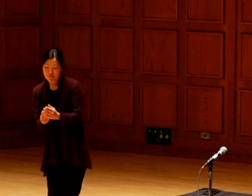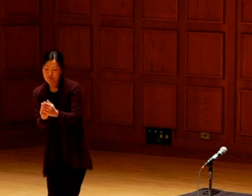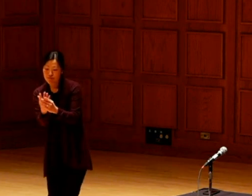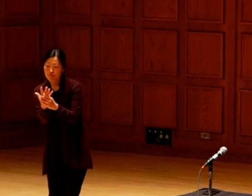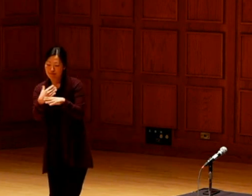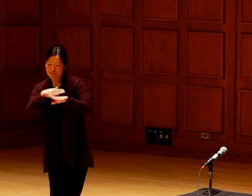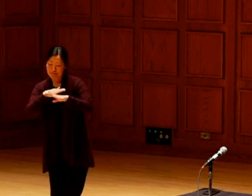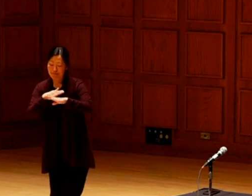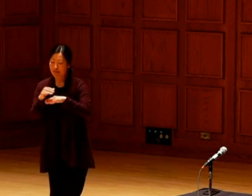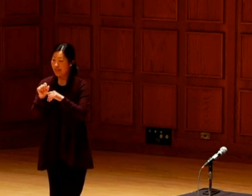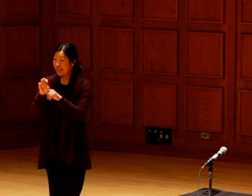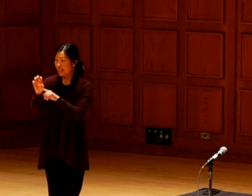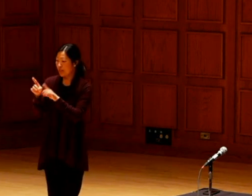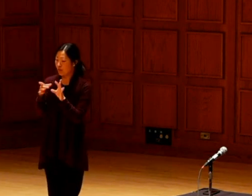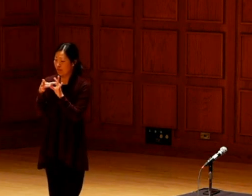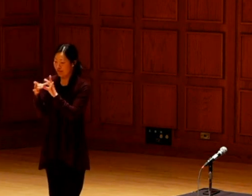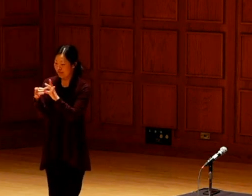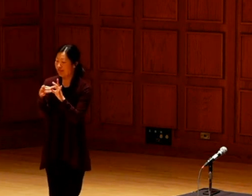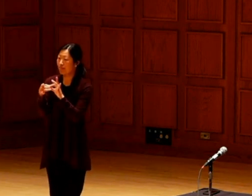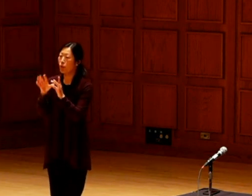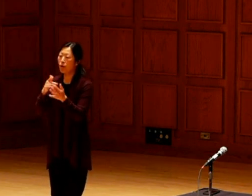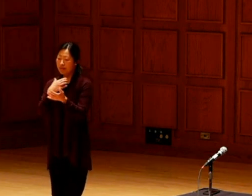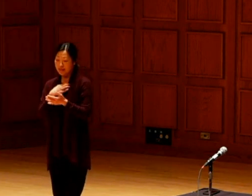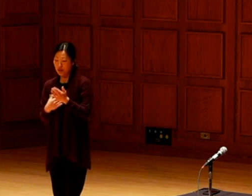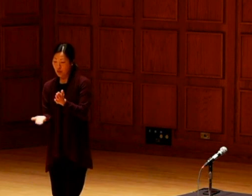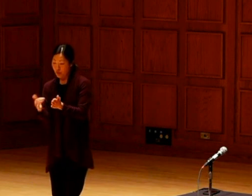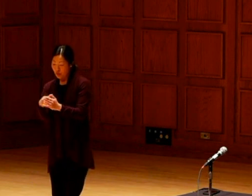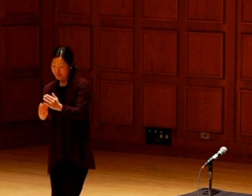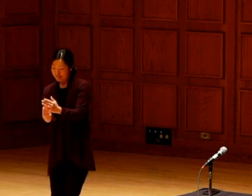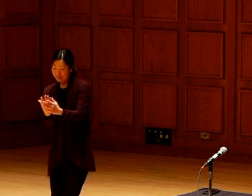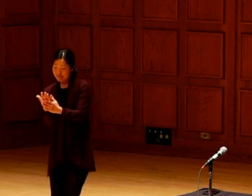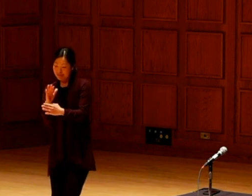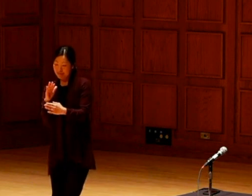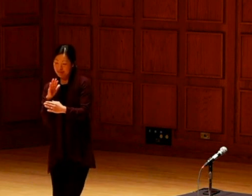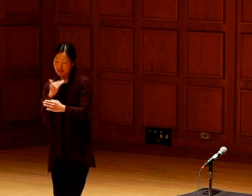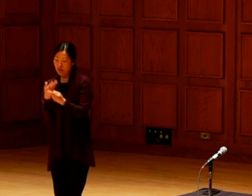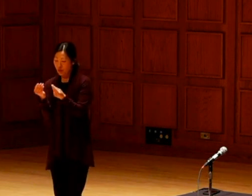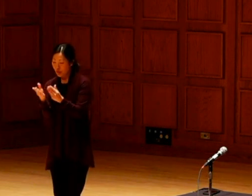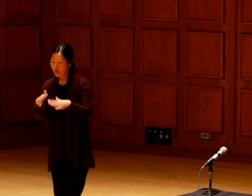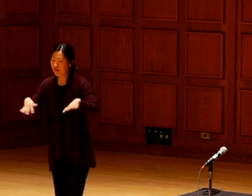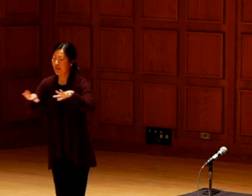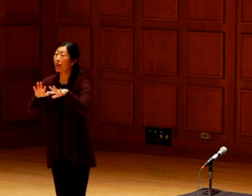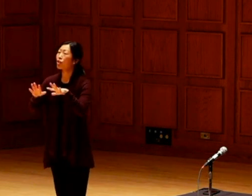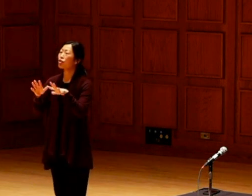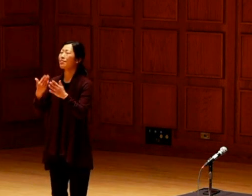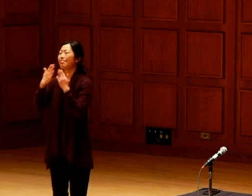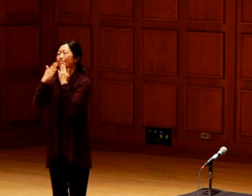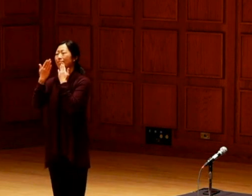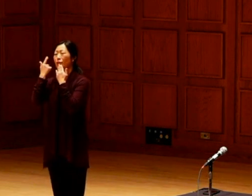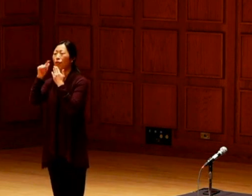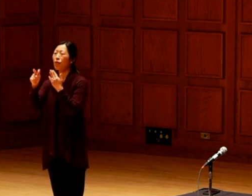She's excited to share her life work of growing and protecting our seed relatives.